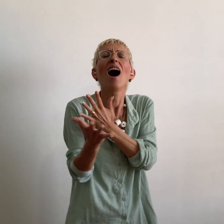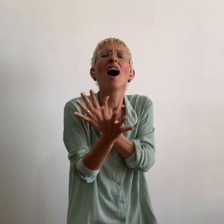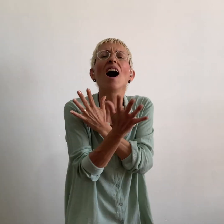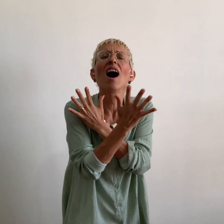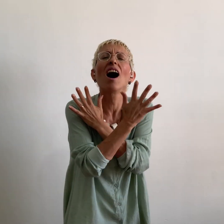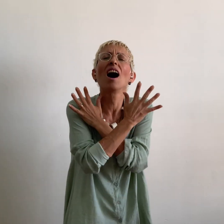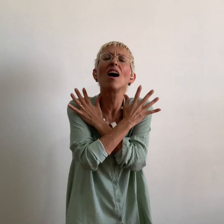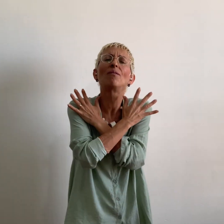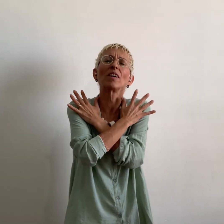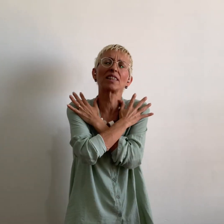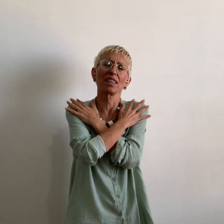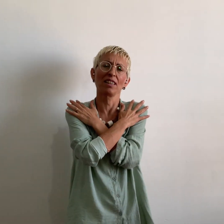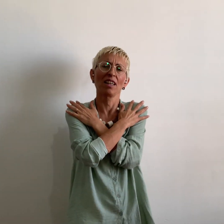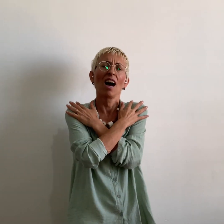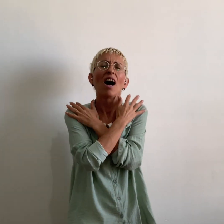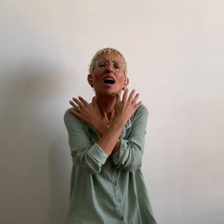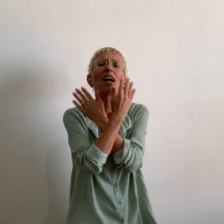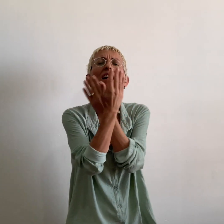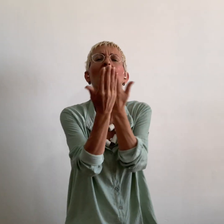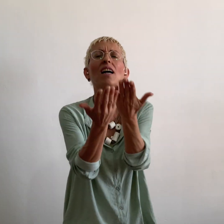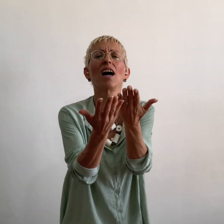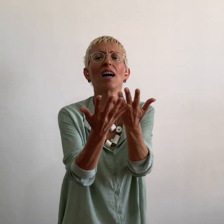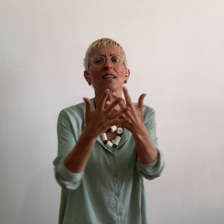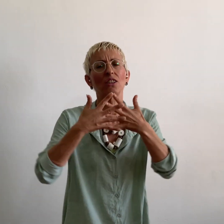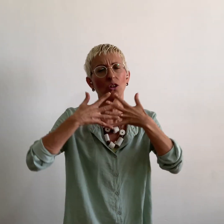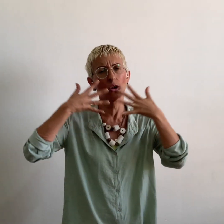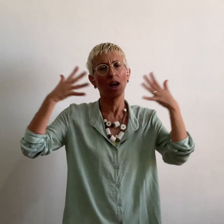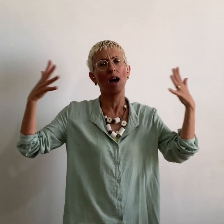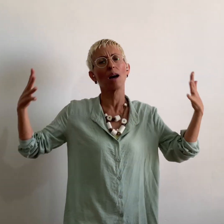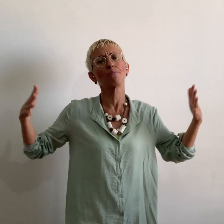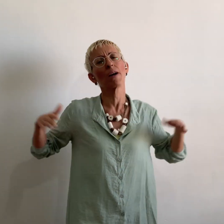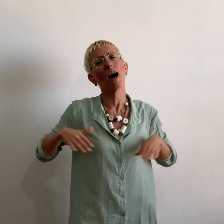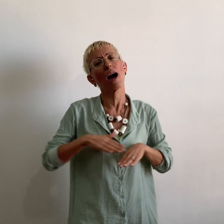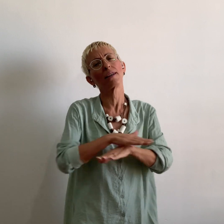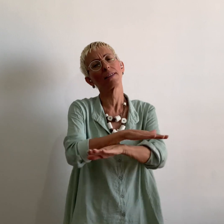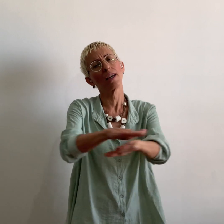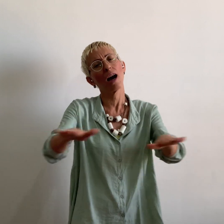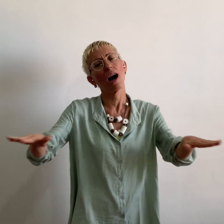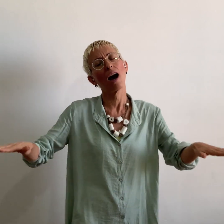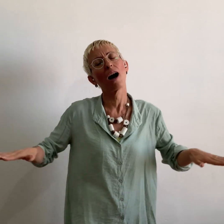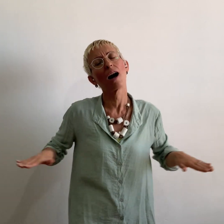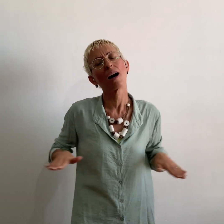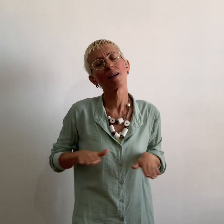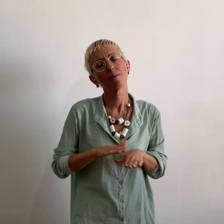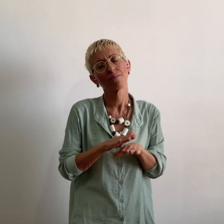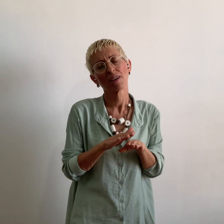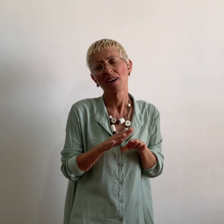my love for you is bigger then the sea